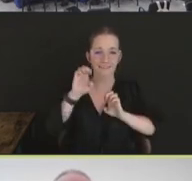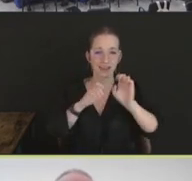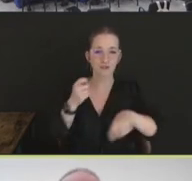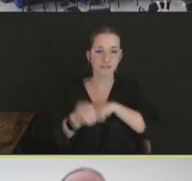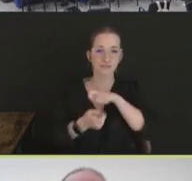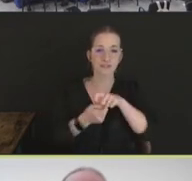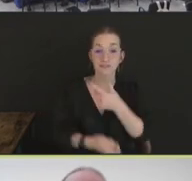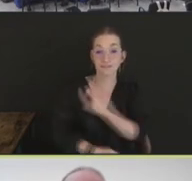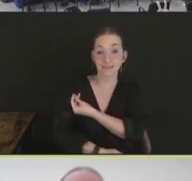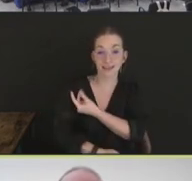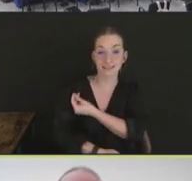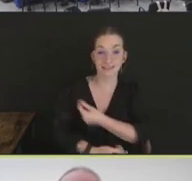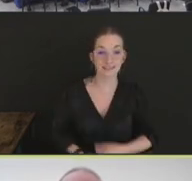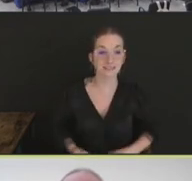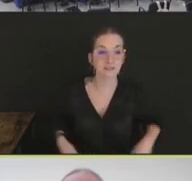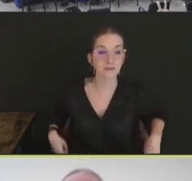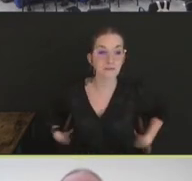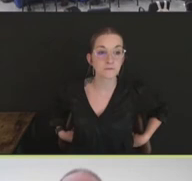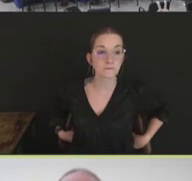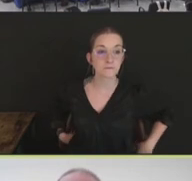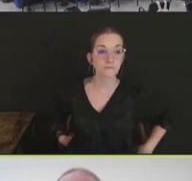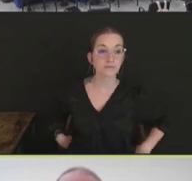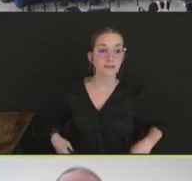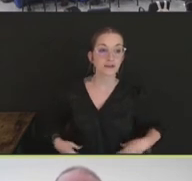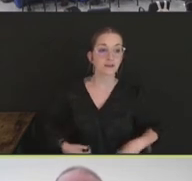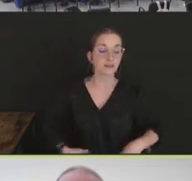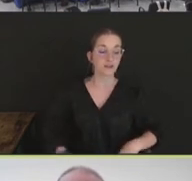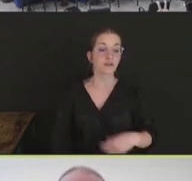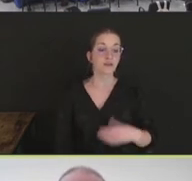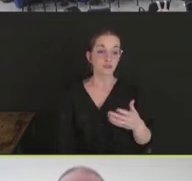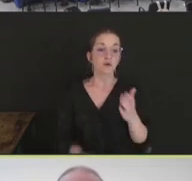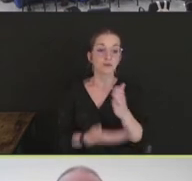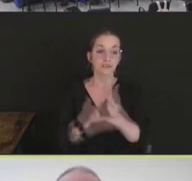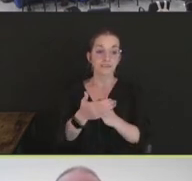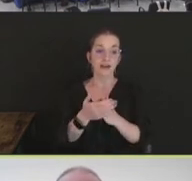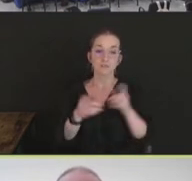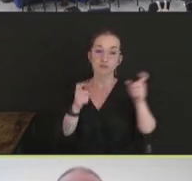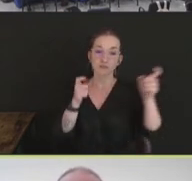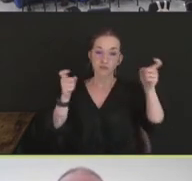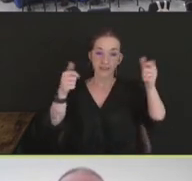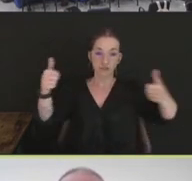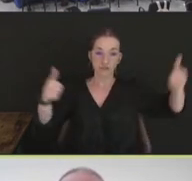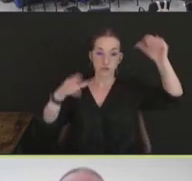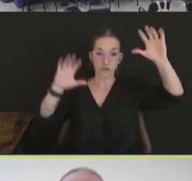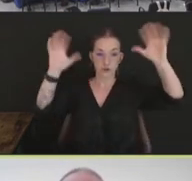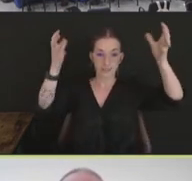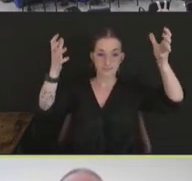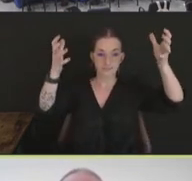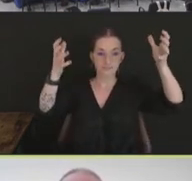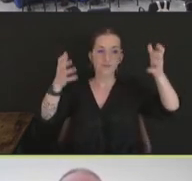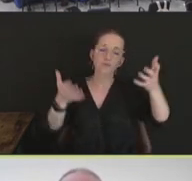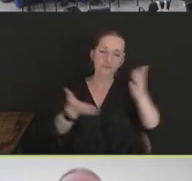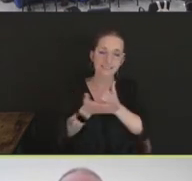So we have some regulatory authority that -- or we have some documents that explain the